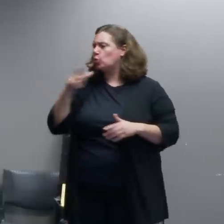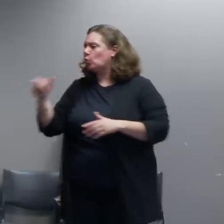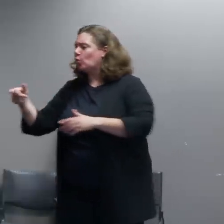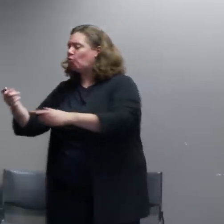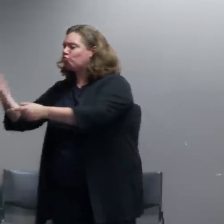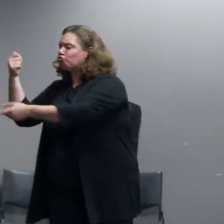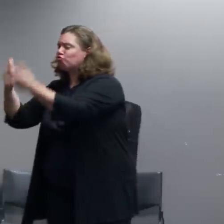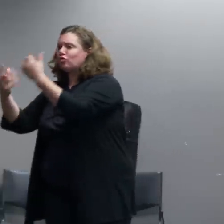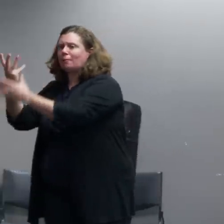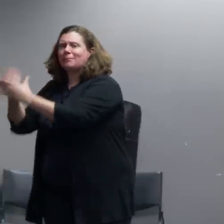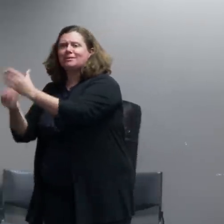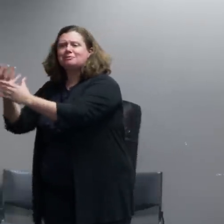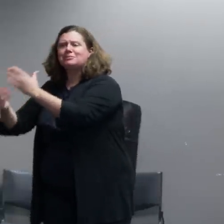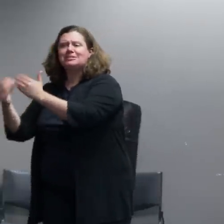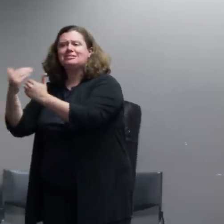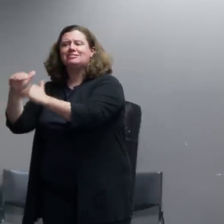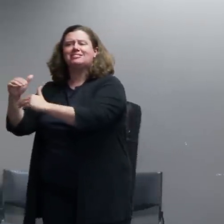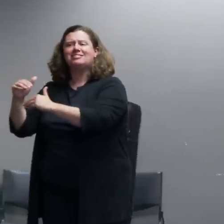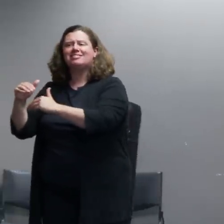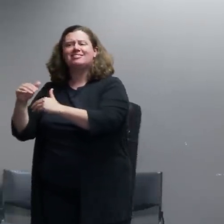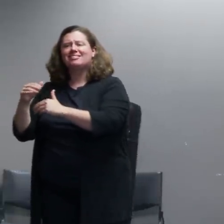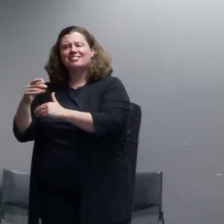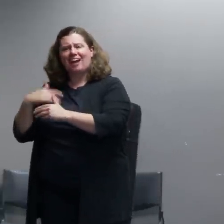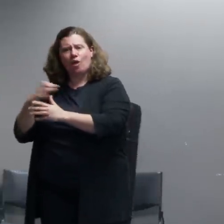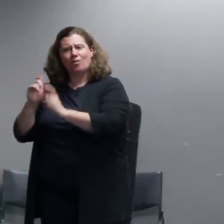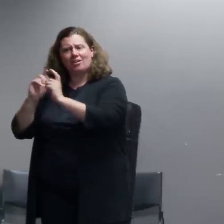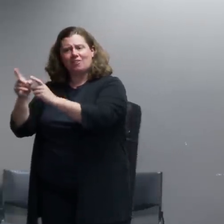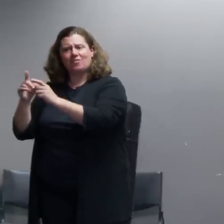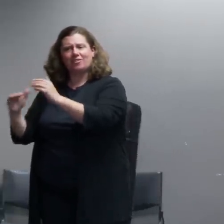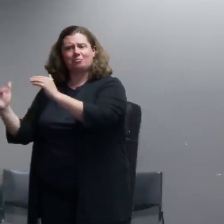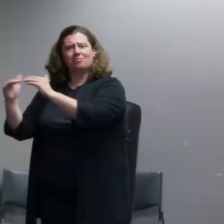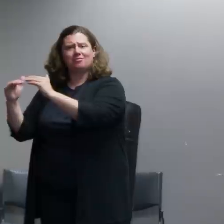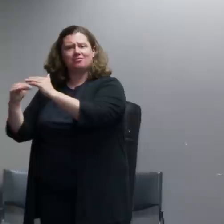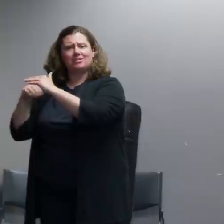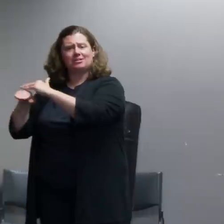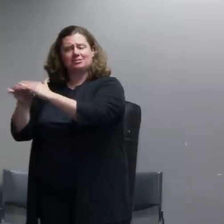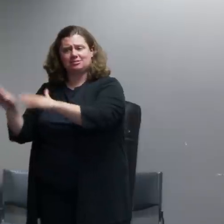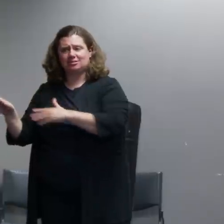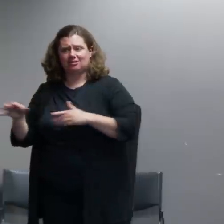issues to the story about the criminal activity